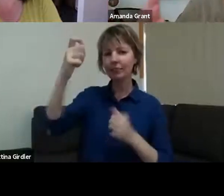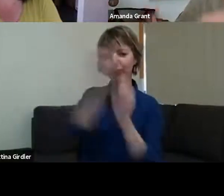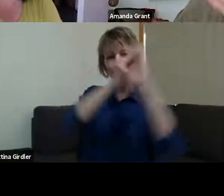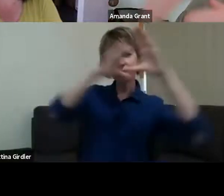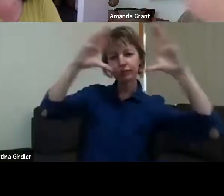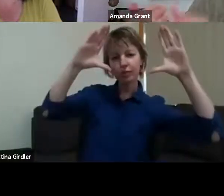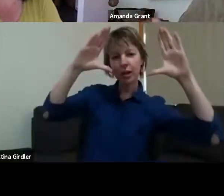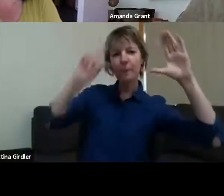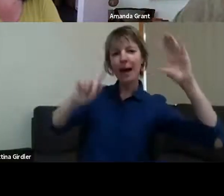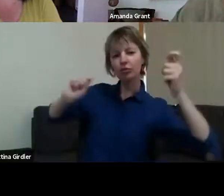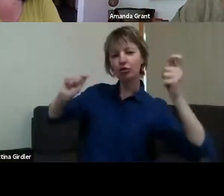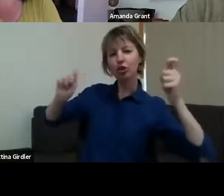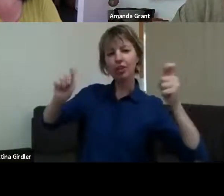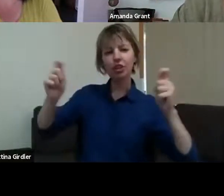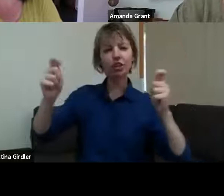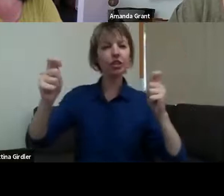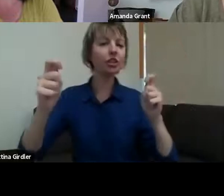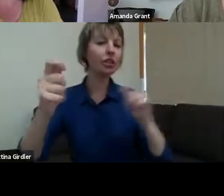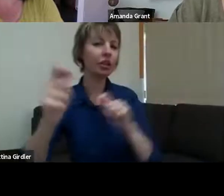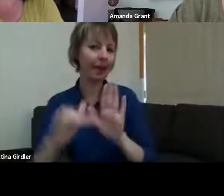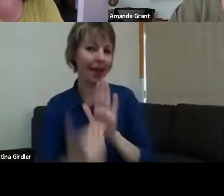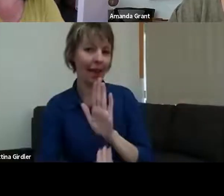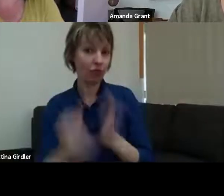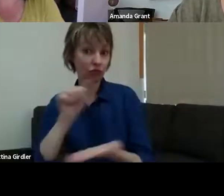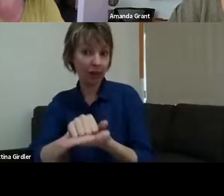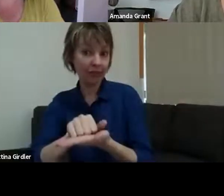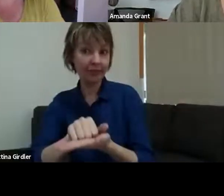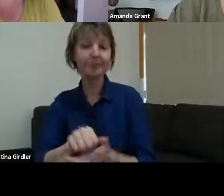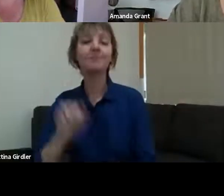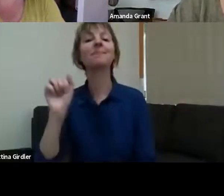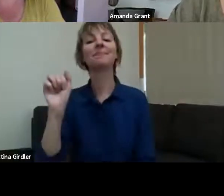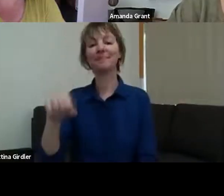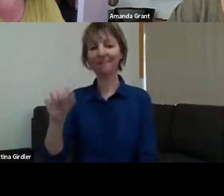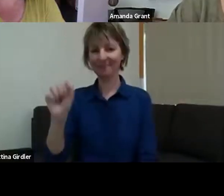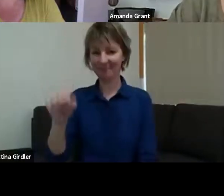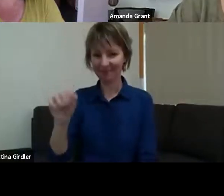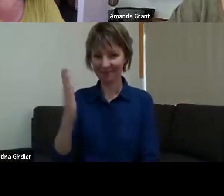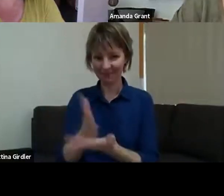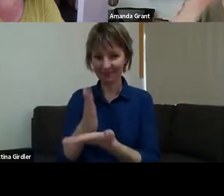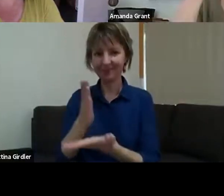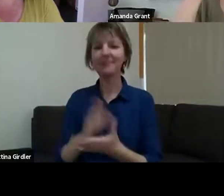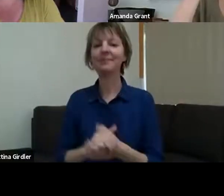Because this is in process now, isn't it, this one? >> VANESSA